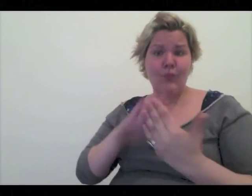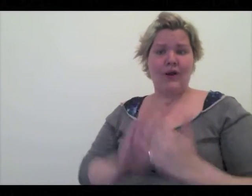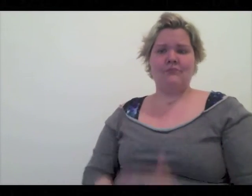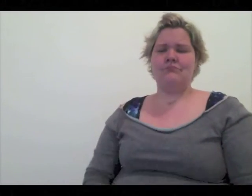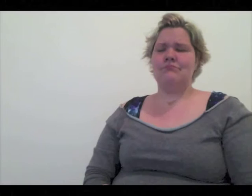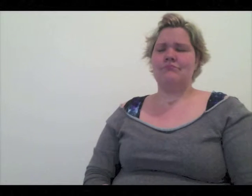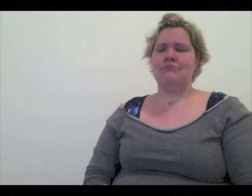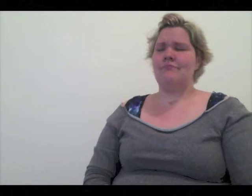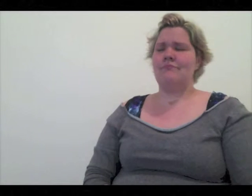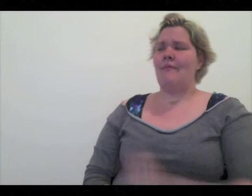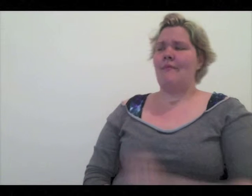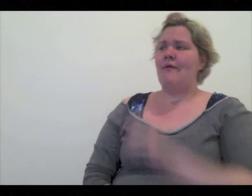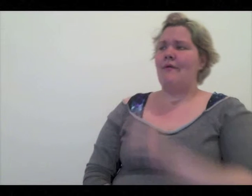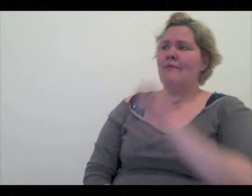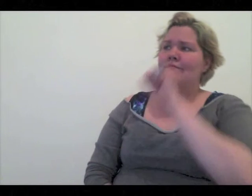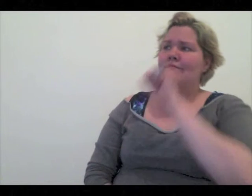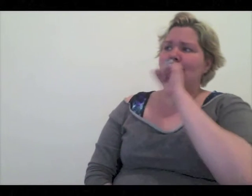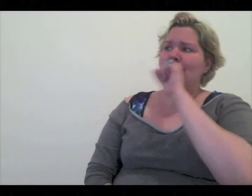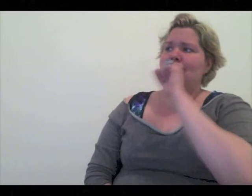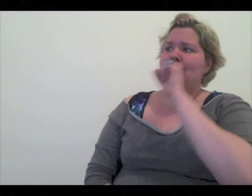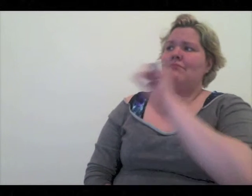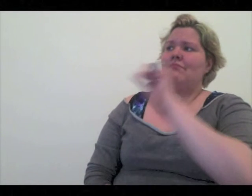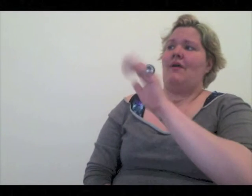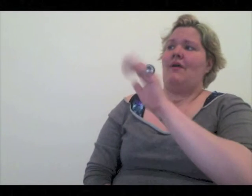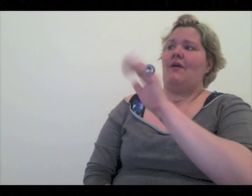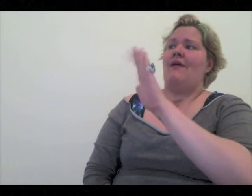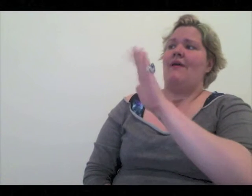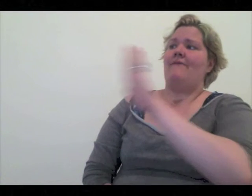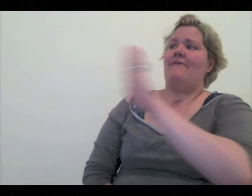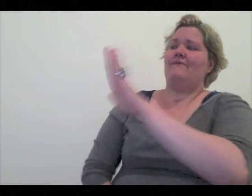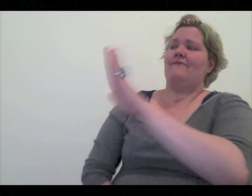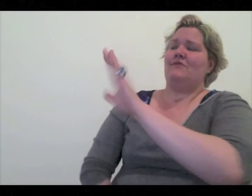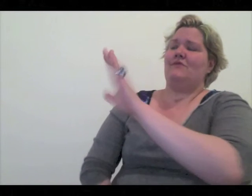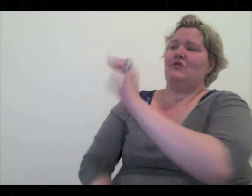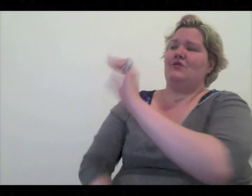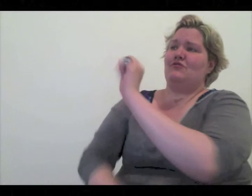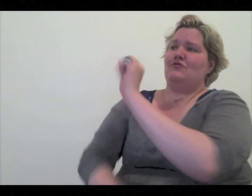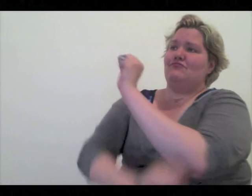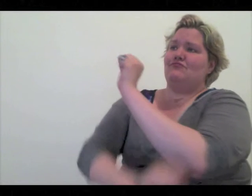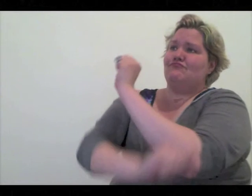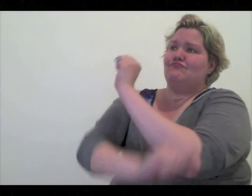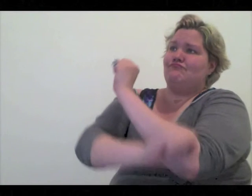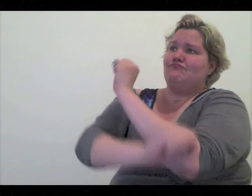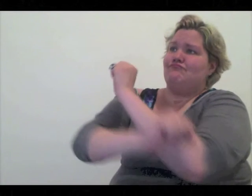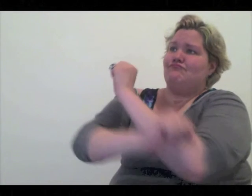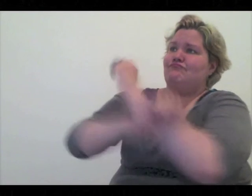I love Convo's vision.